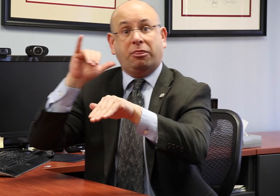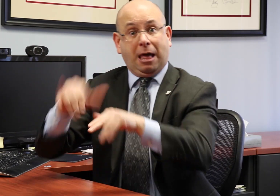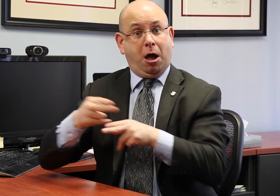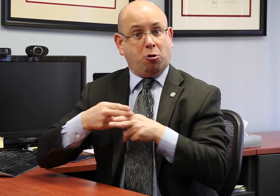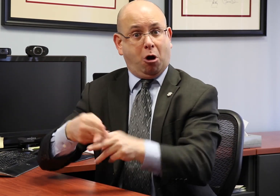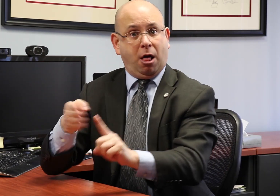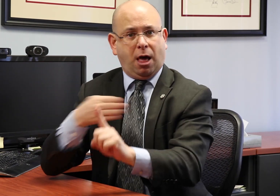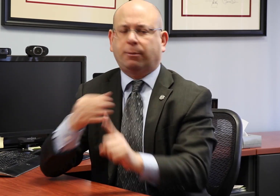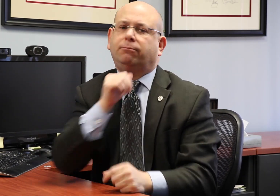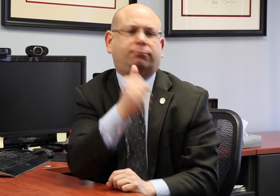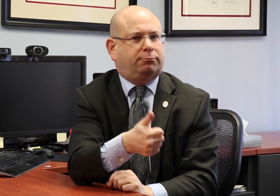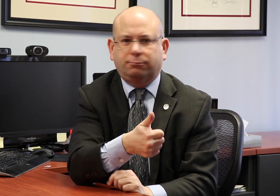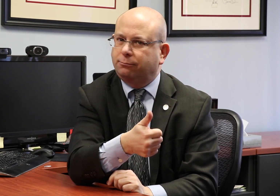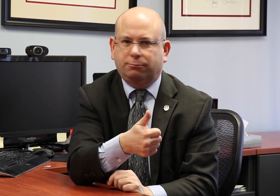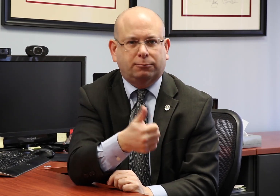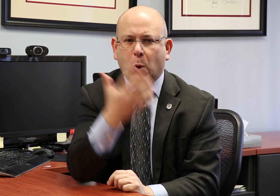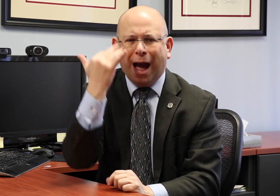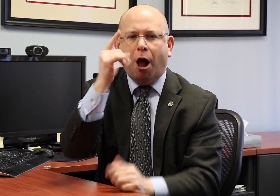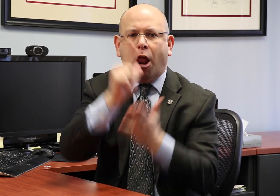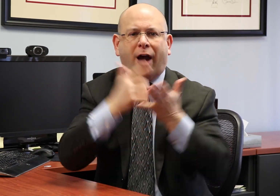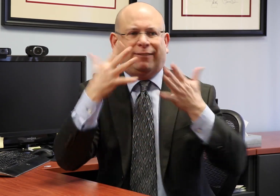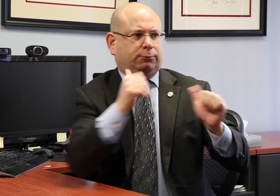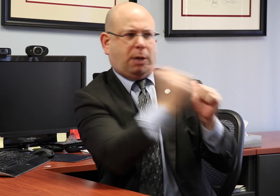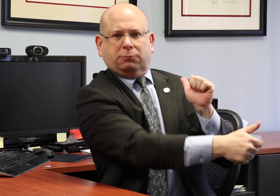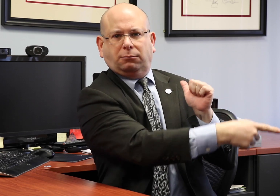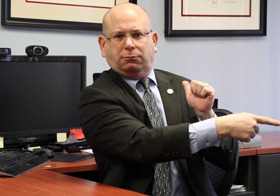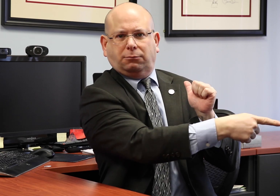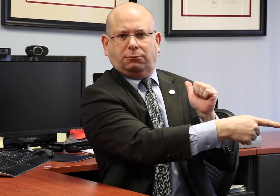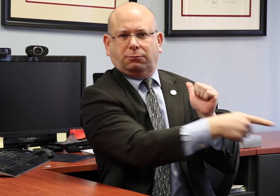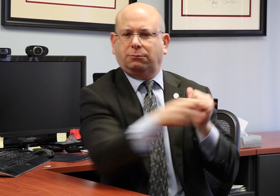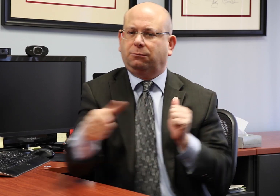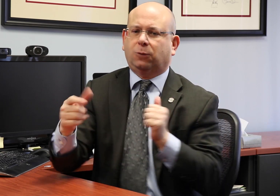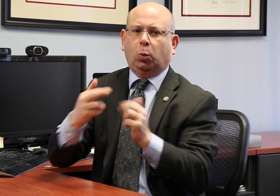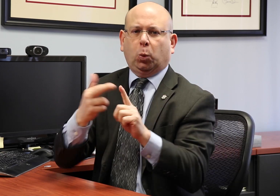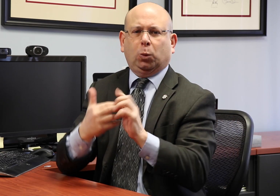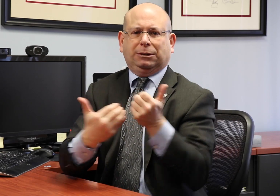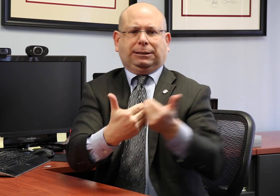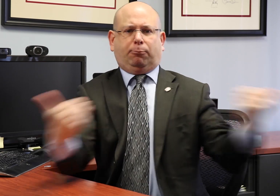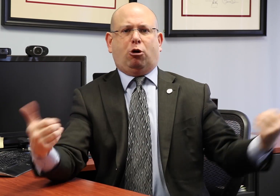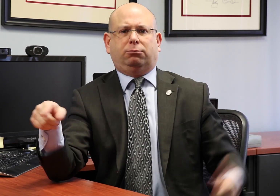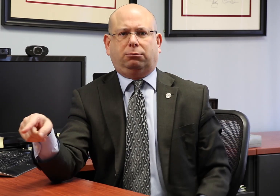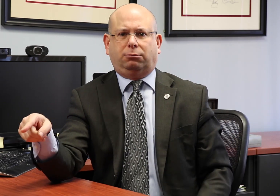Sending in such requests for rule-making is not considered lobbying because the law had already passed. Rule-making is a separate process.